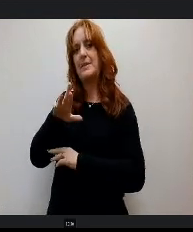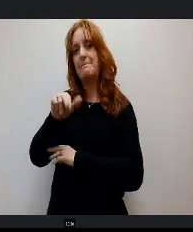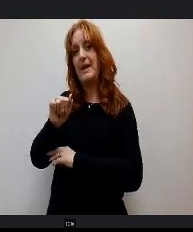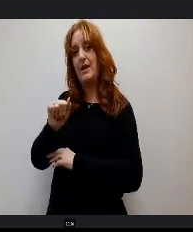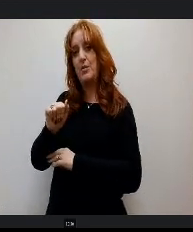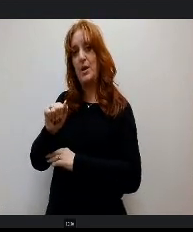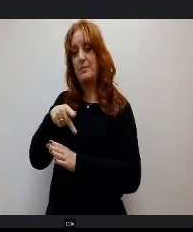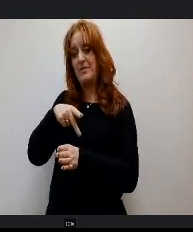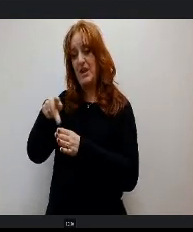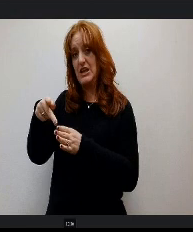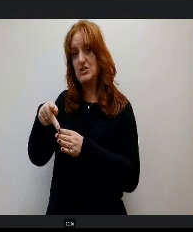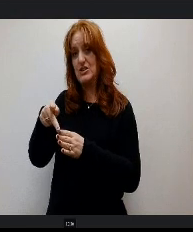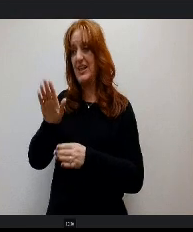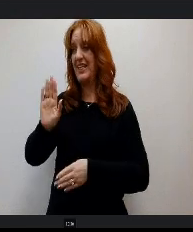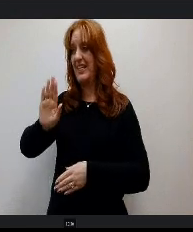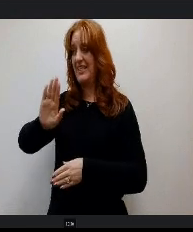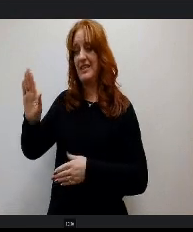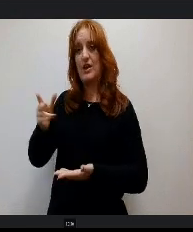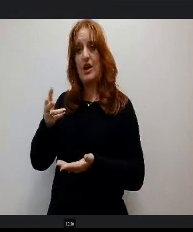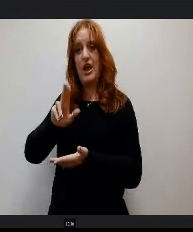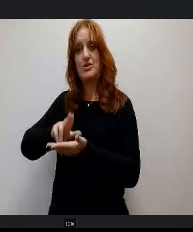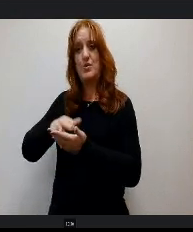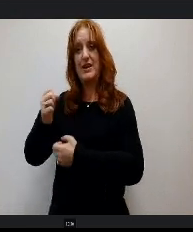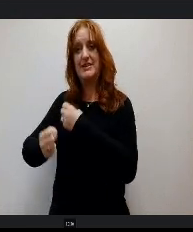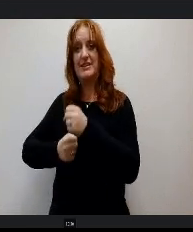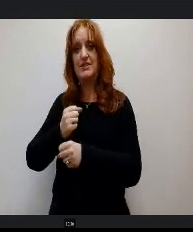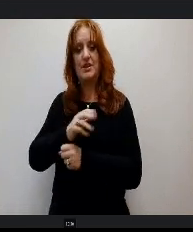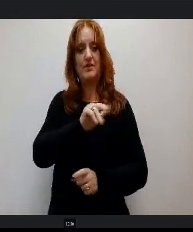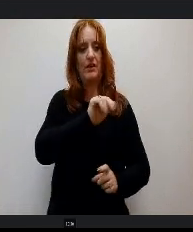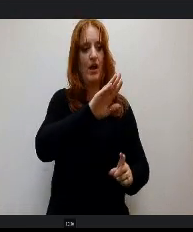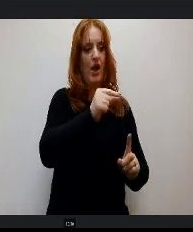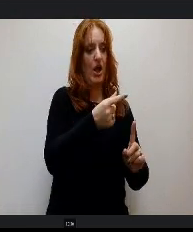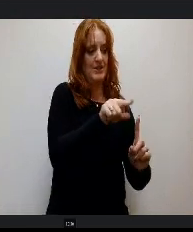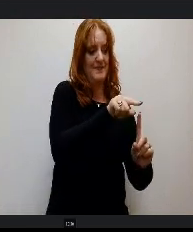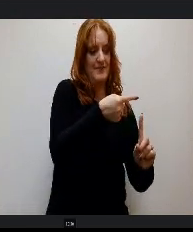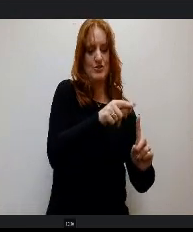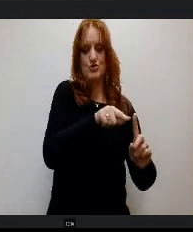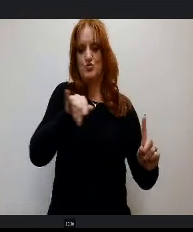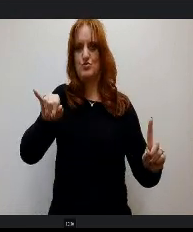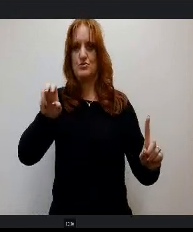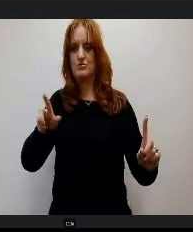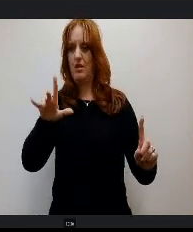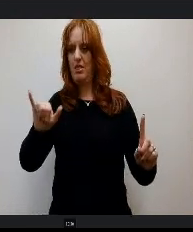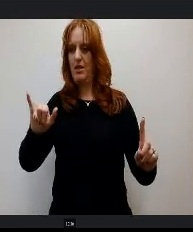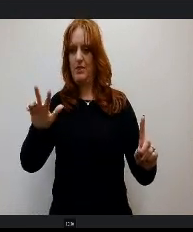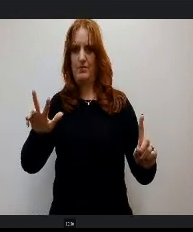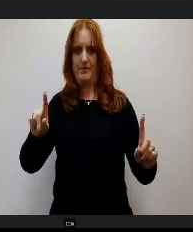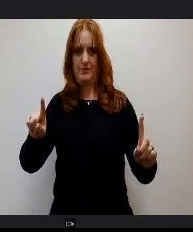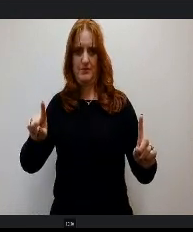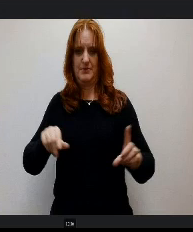Their contract year goes from August 1 to July 31st. So what